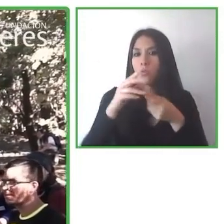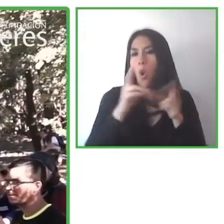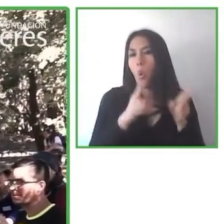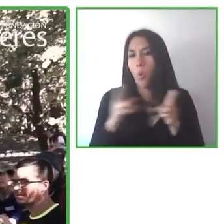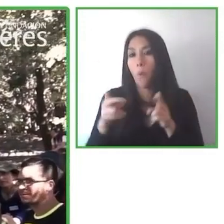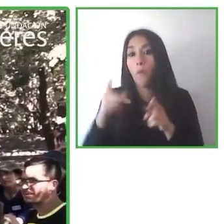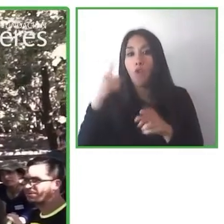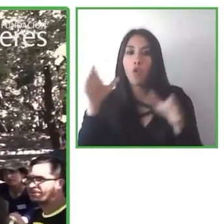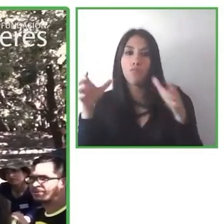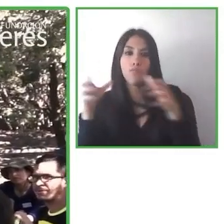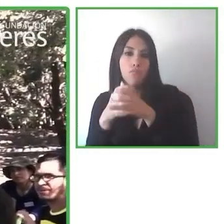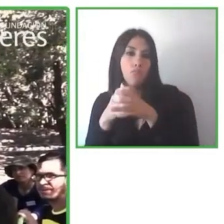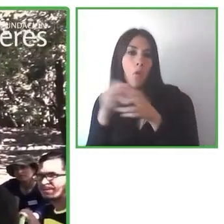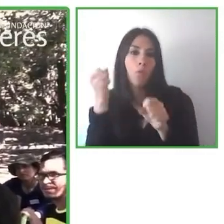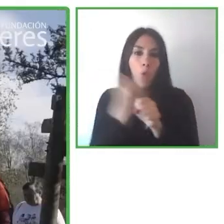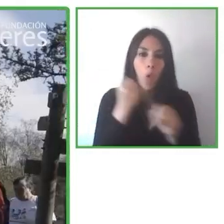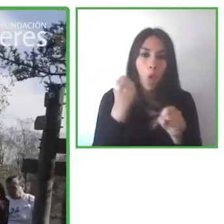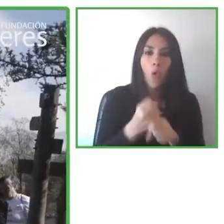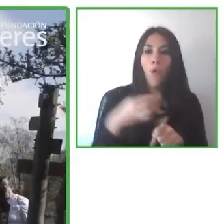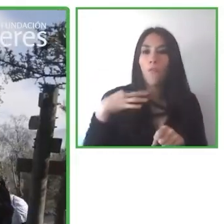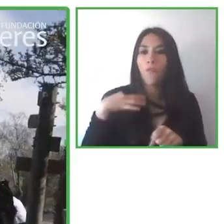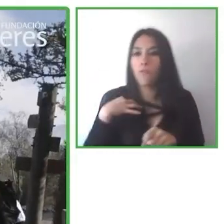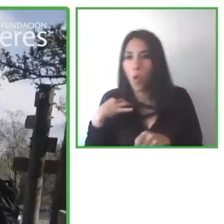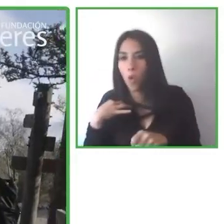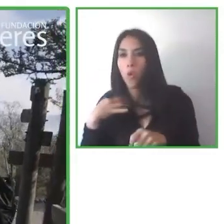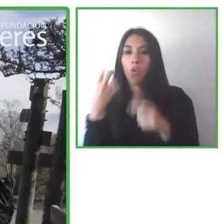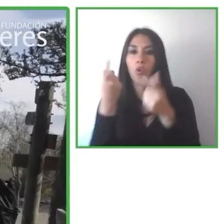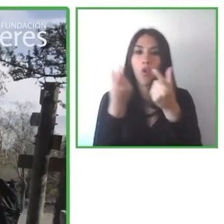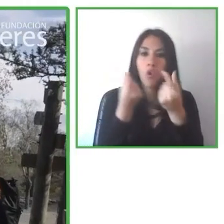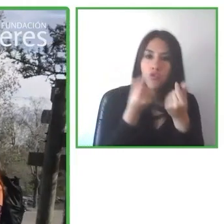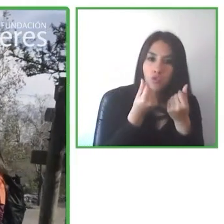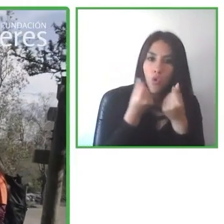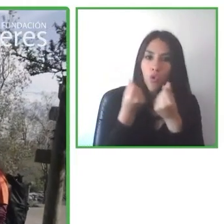for work teams, volunteers and beneficiaries for programs.